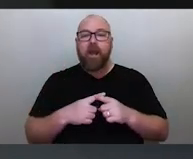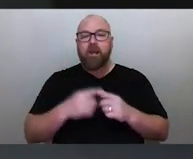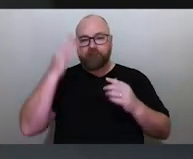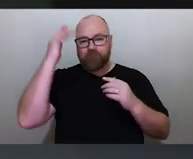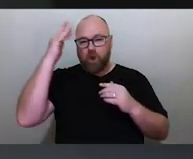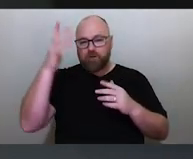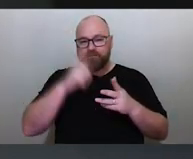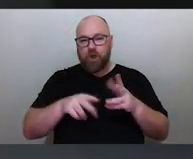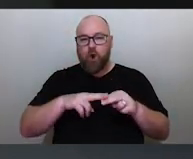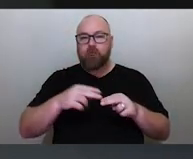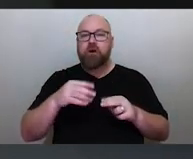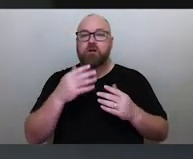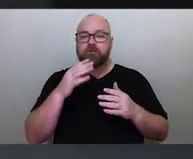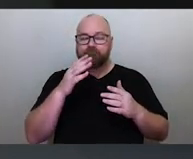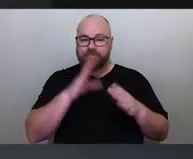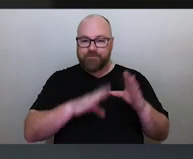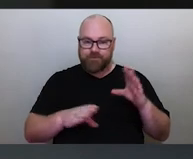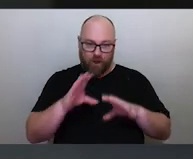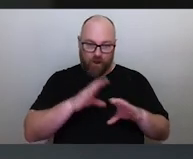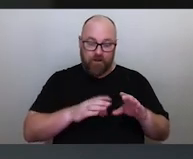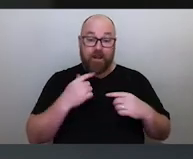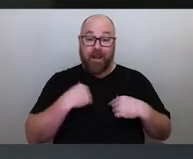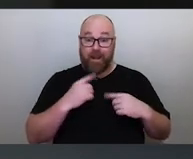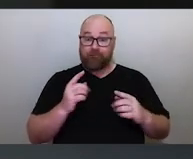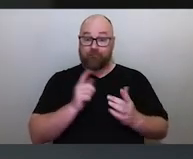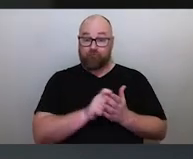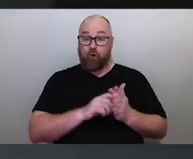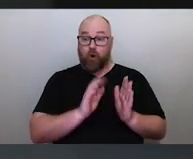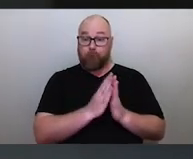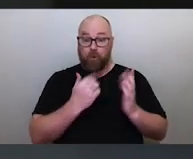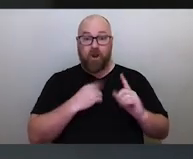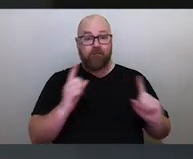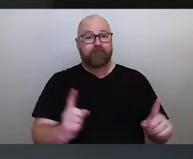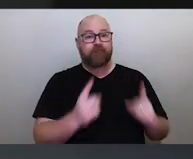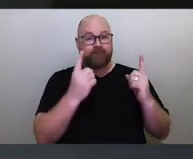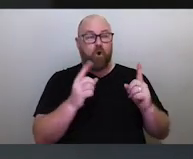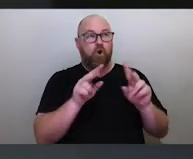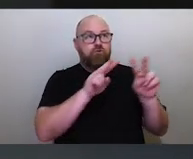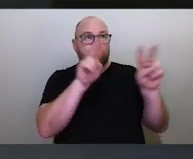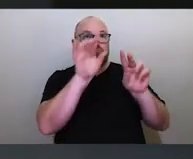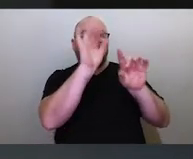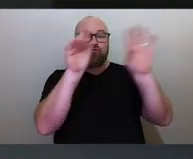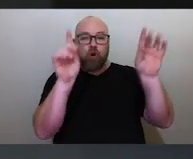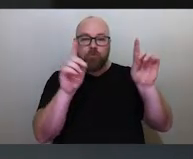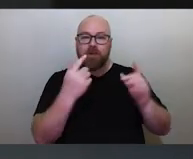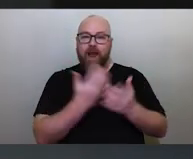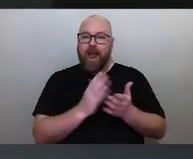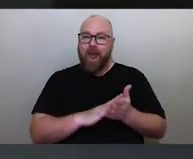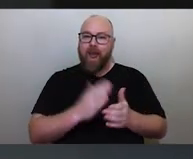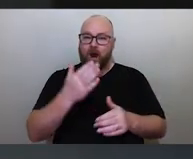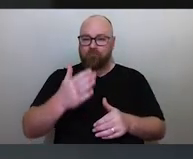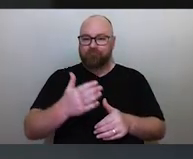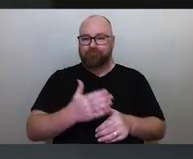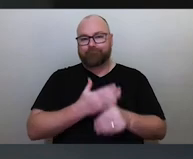he wrote a book called 'The First Astronomers: How Indigenous Elders Read the Stars'. He's worked for Meriam Elders